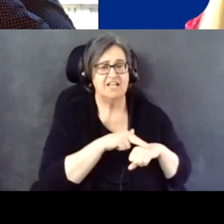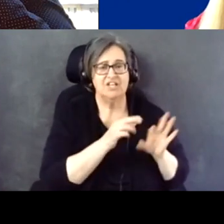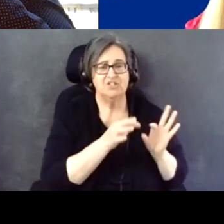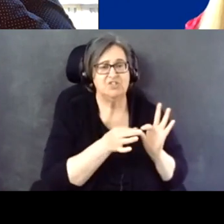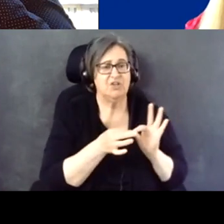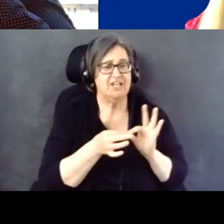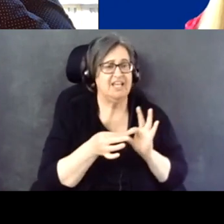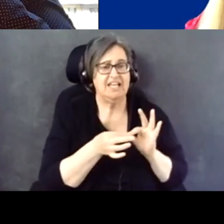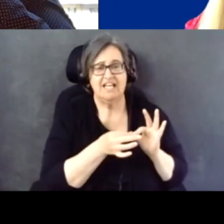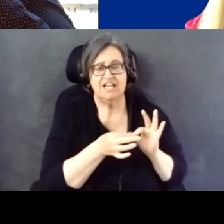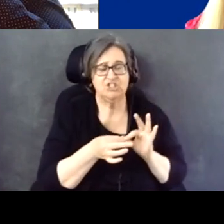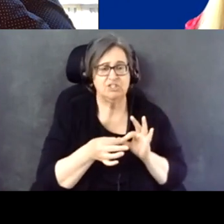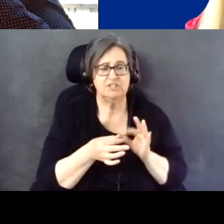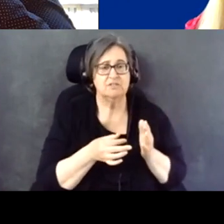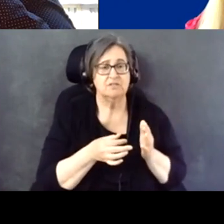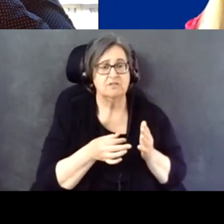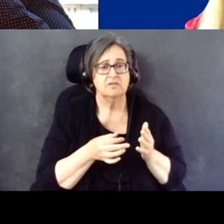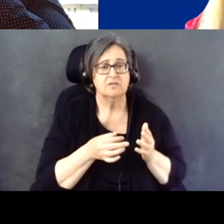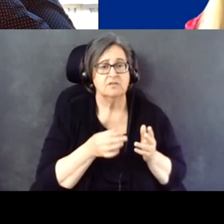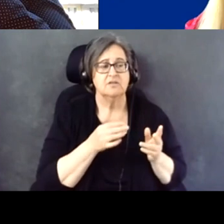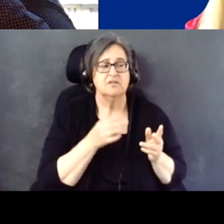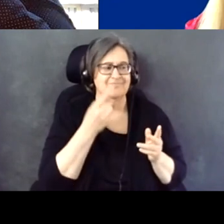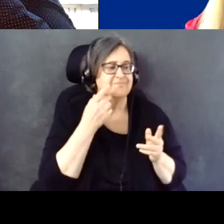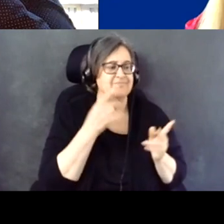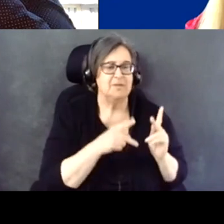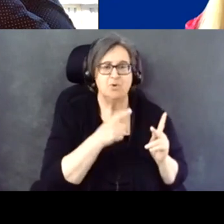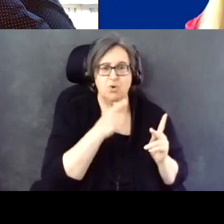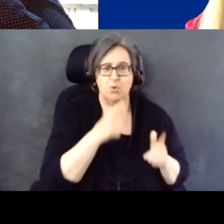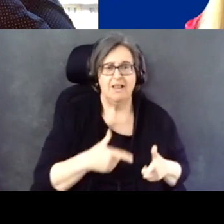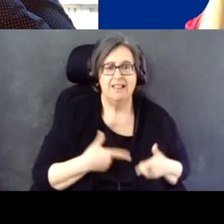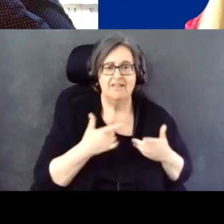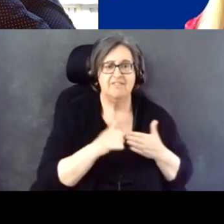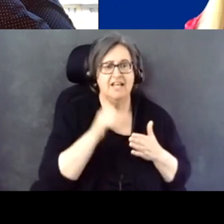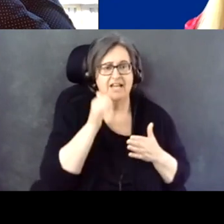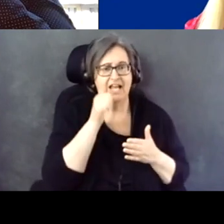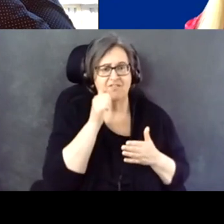who live this every day get.